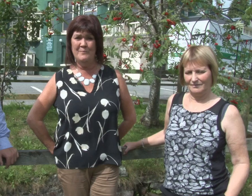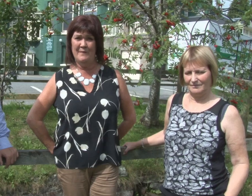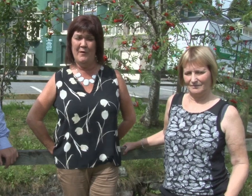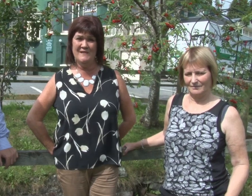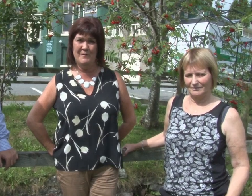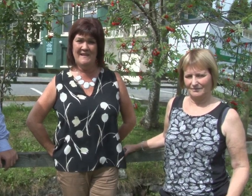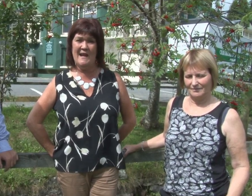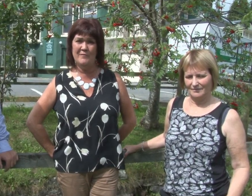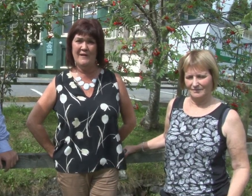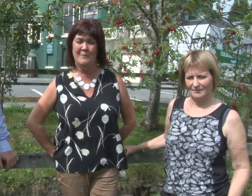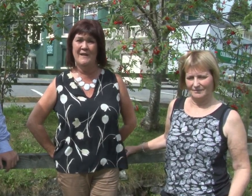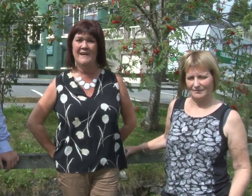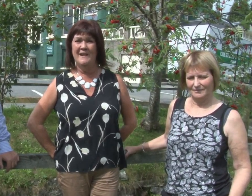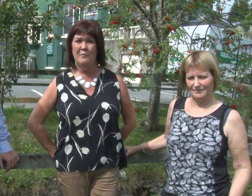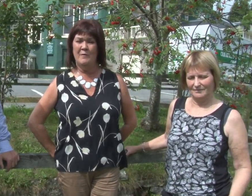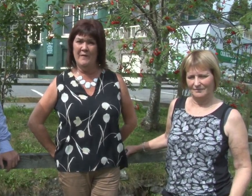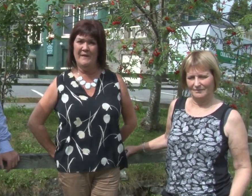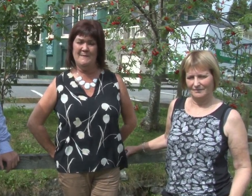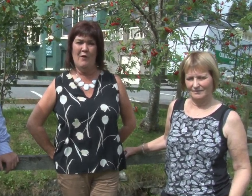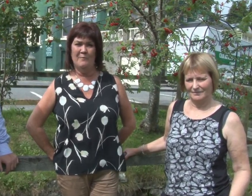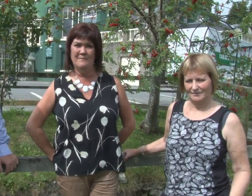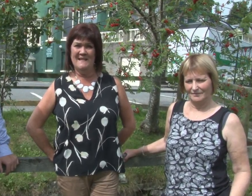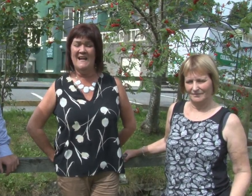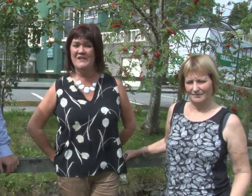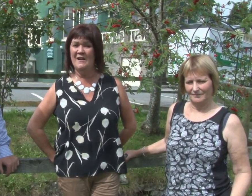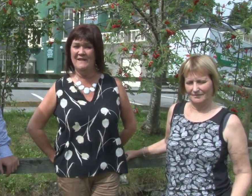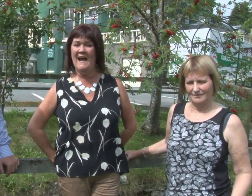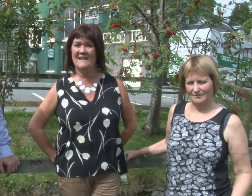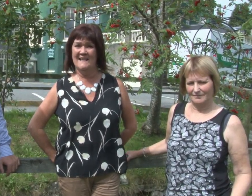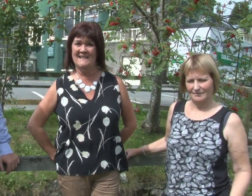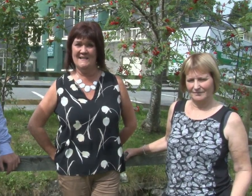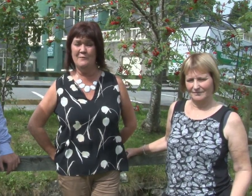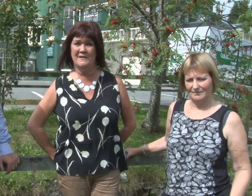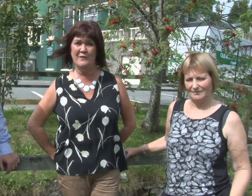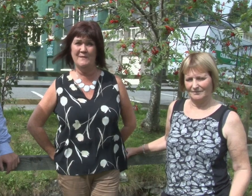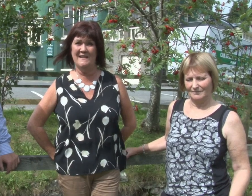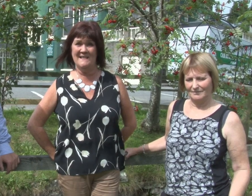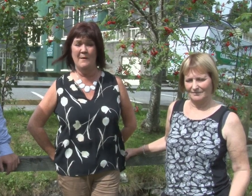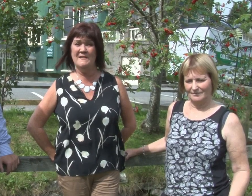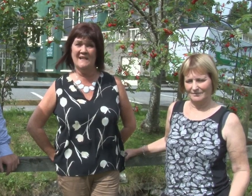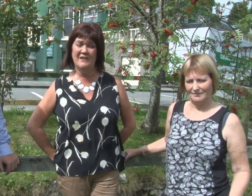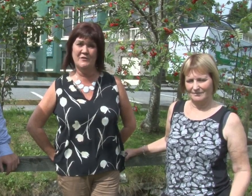at Pontypridd deaf club where one of the biggest problems is actually having access to interpreters particularly at